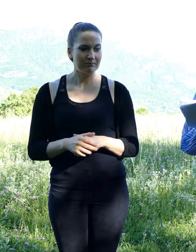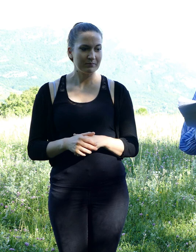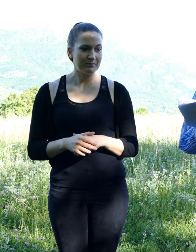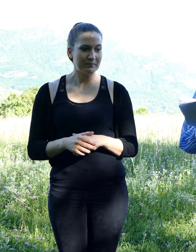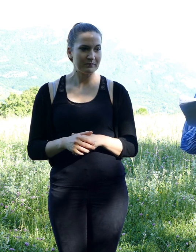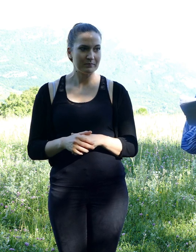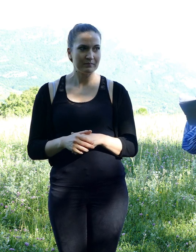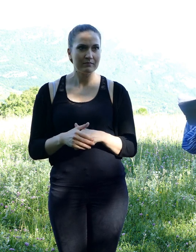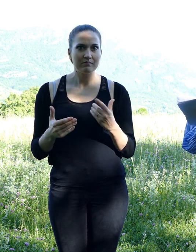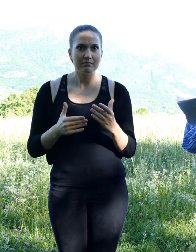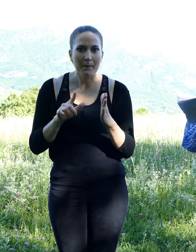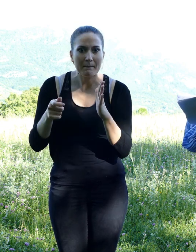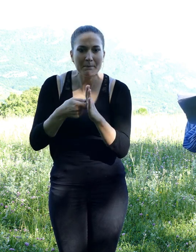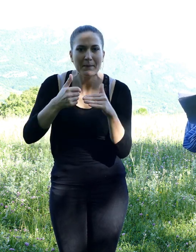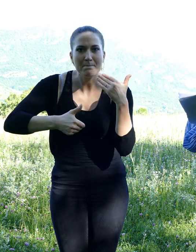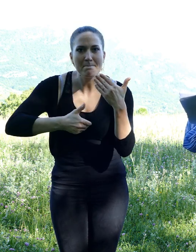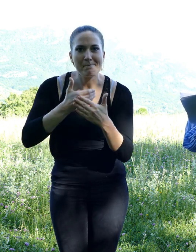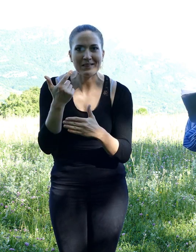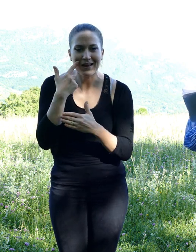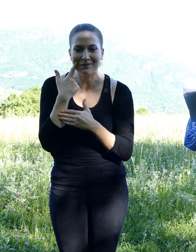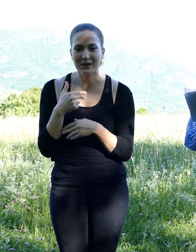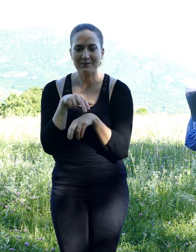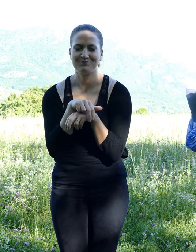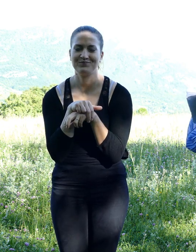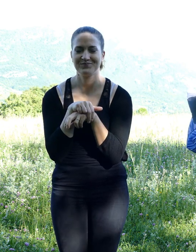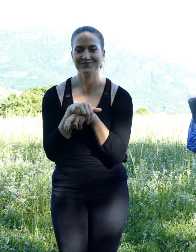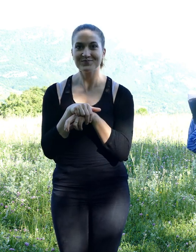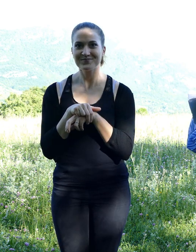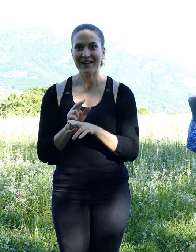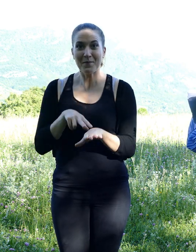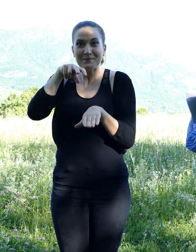That morning, he left his nest and went towards his secret hiding place,